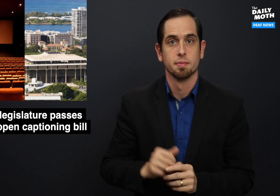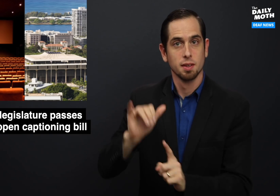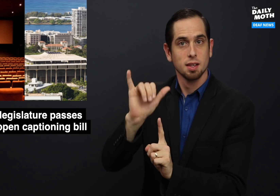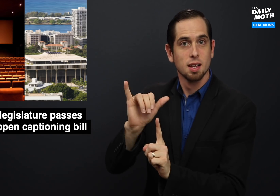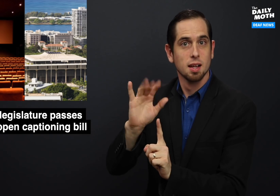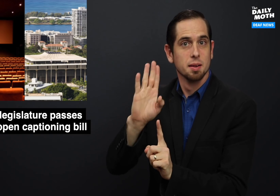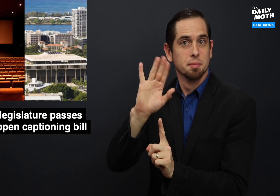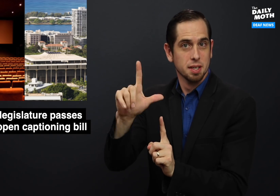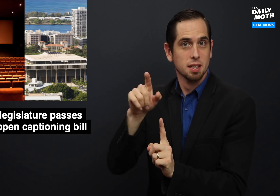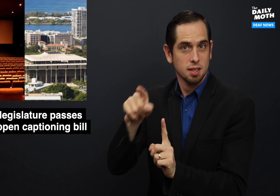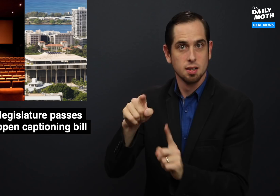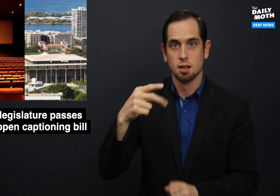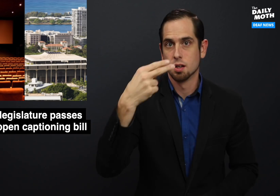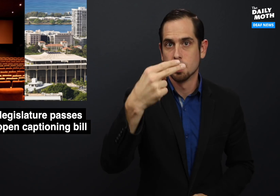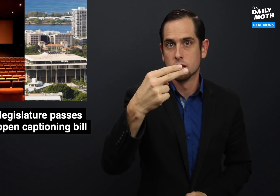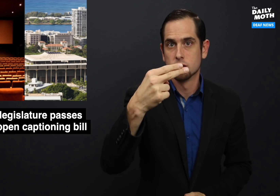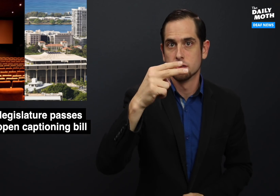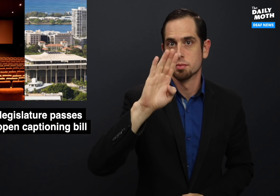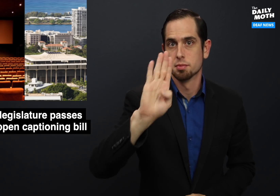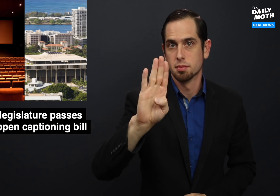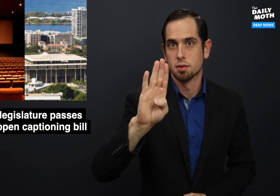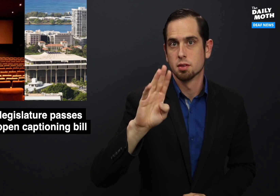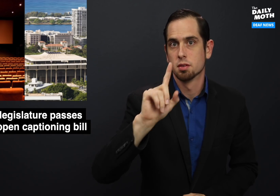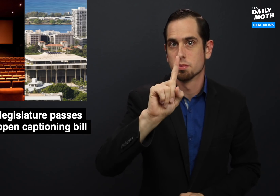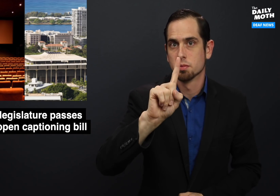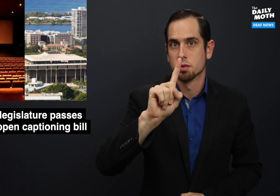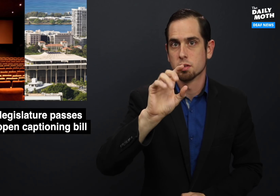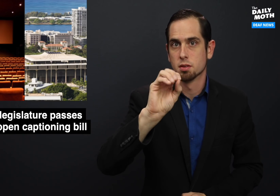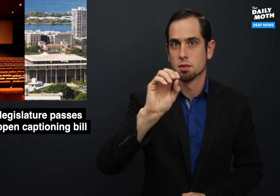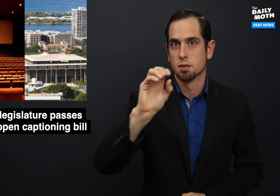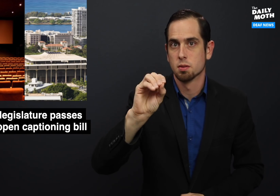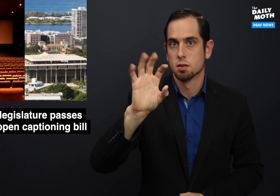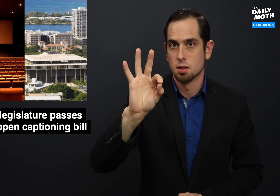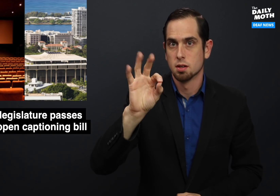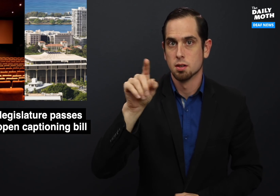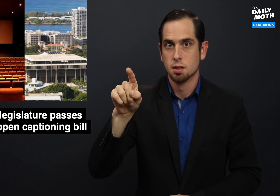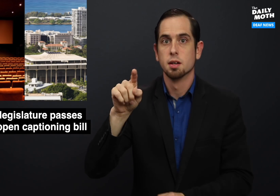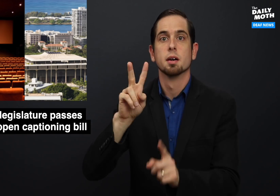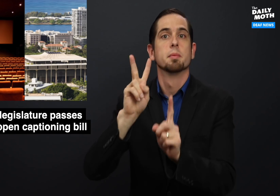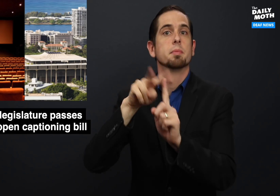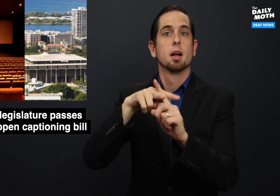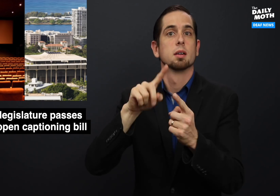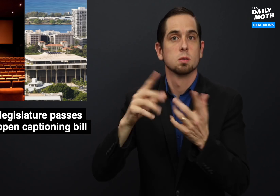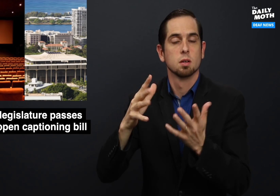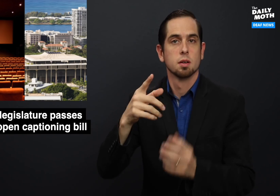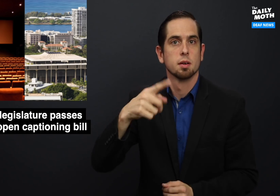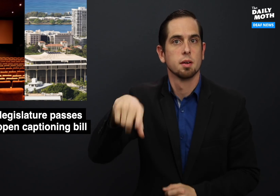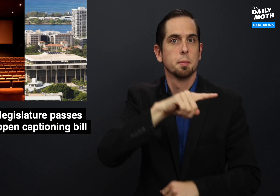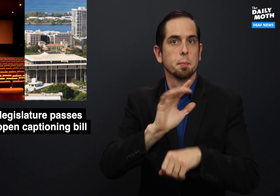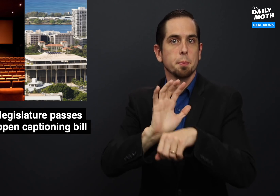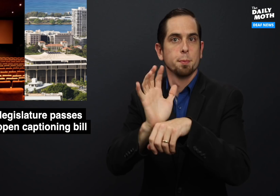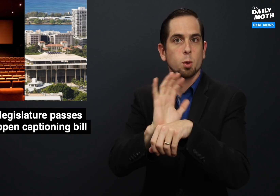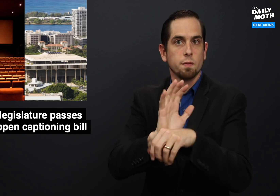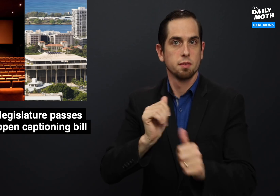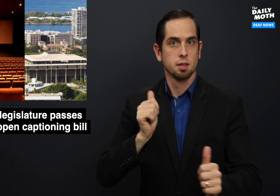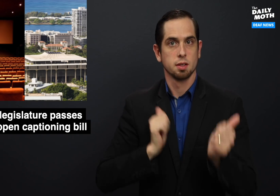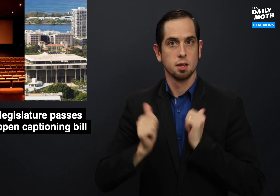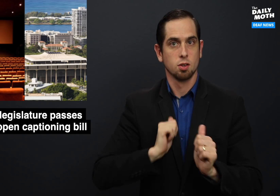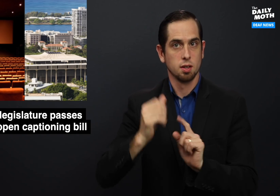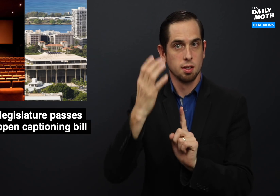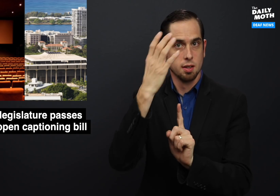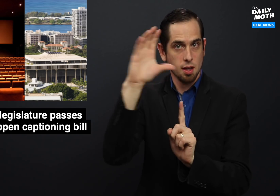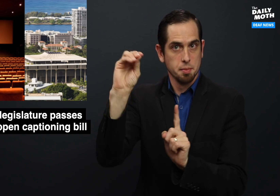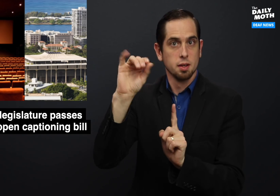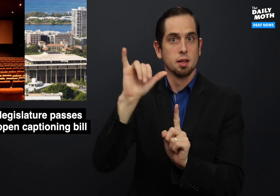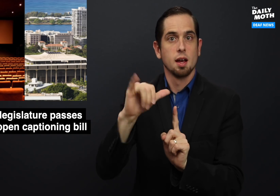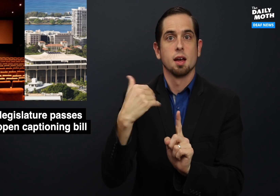The bill, H.B. 1009, applies to movie theater companies